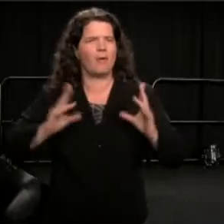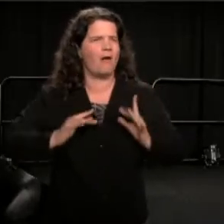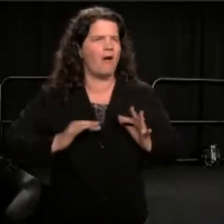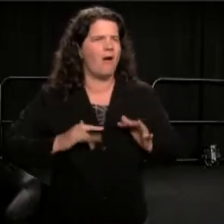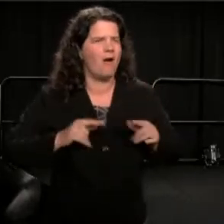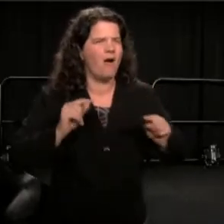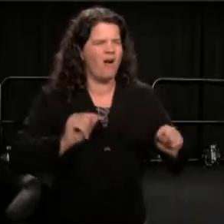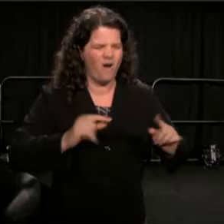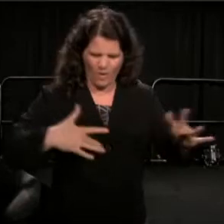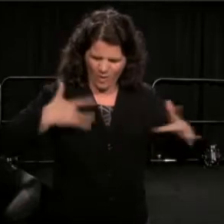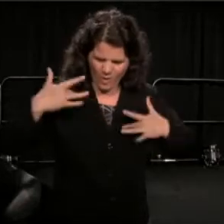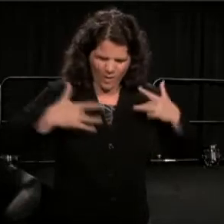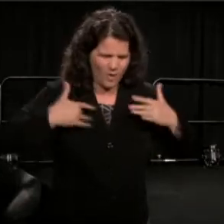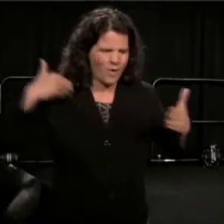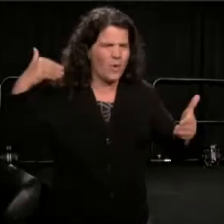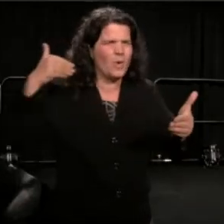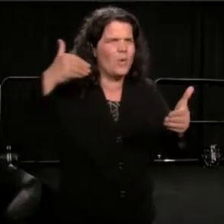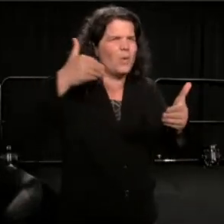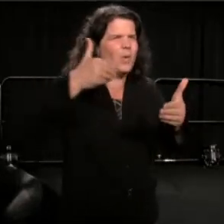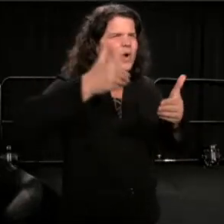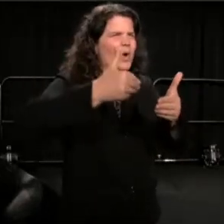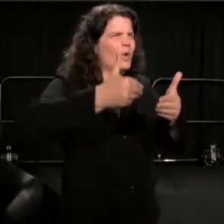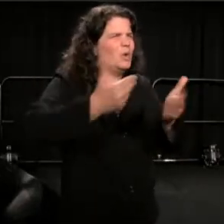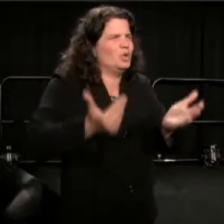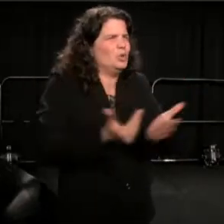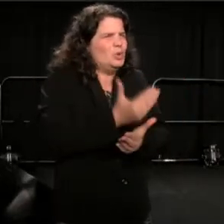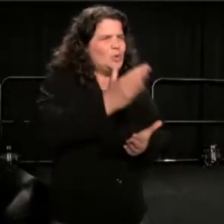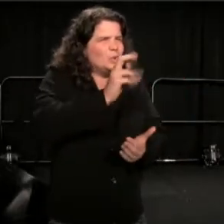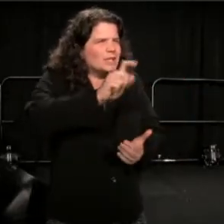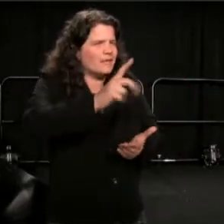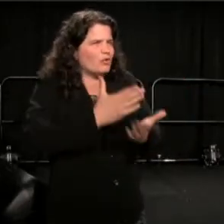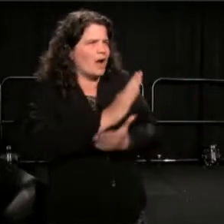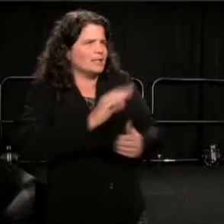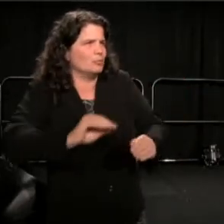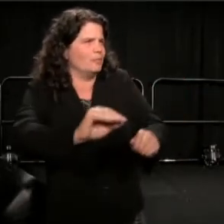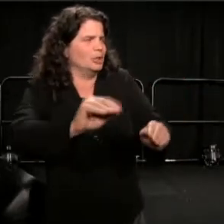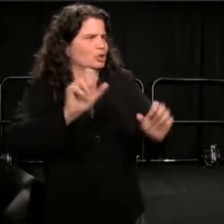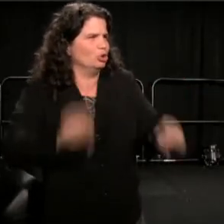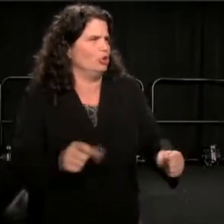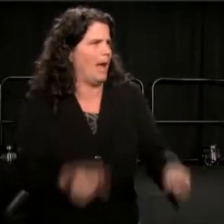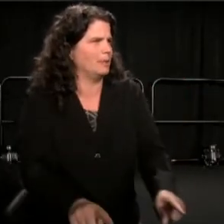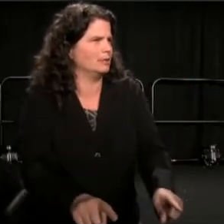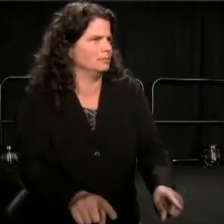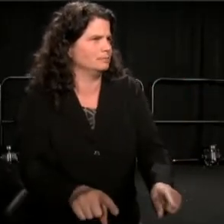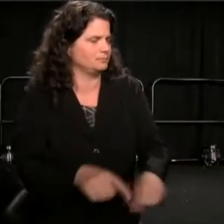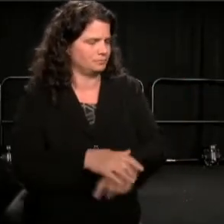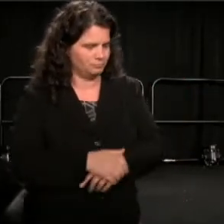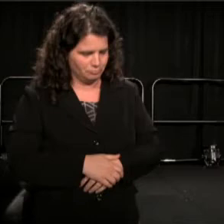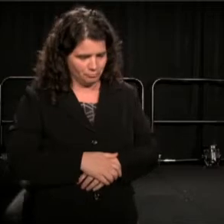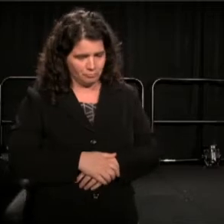on the verge of a new Civil Rights Movement. Sherrilyn Ifill who is the president of the NWACP Legal Offence Fund,